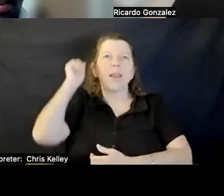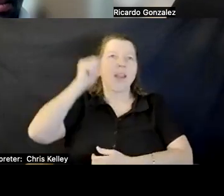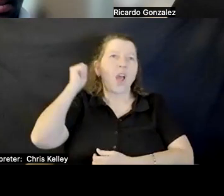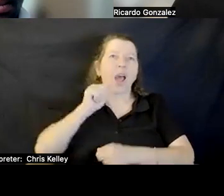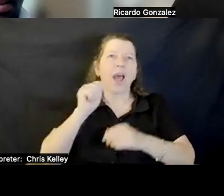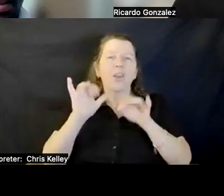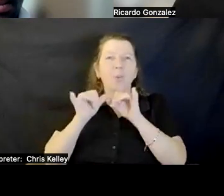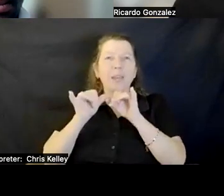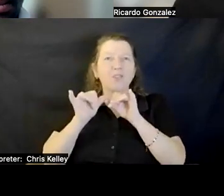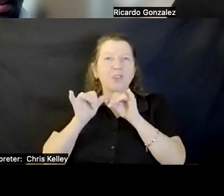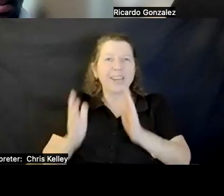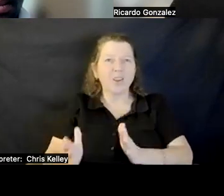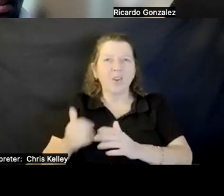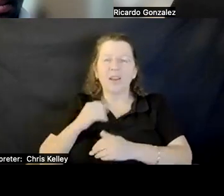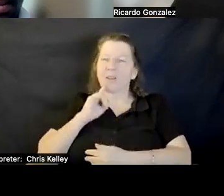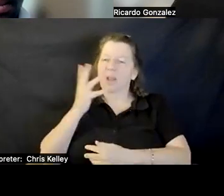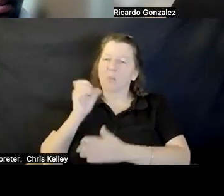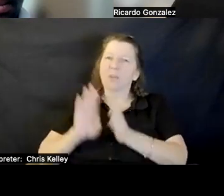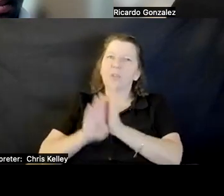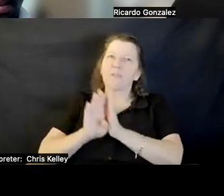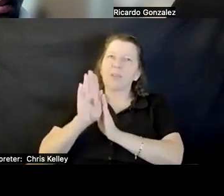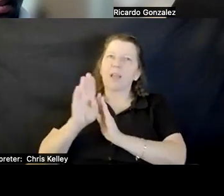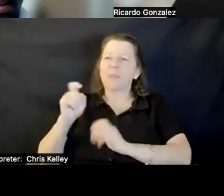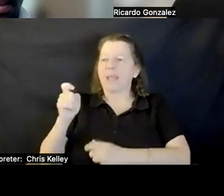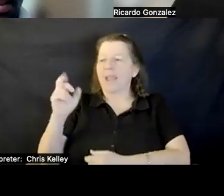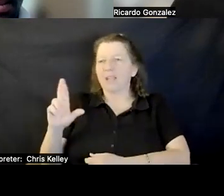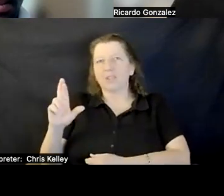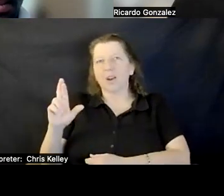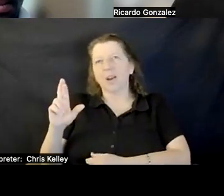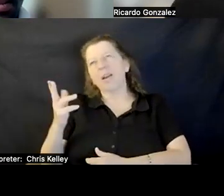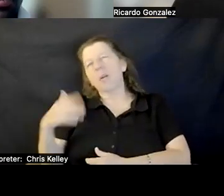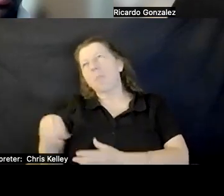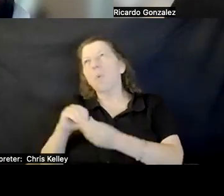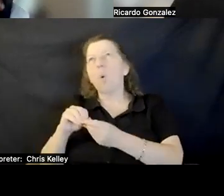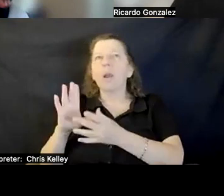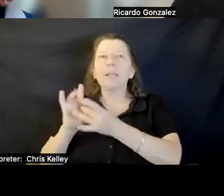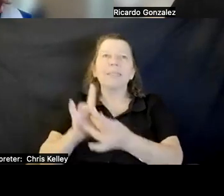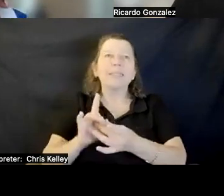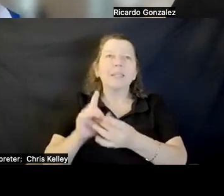INTERESTED IN DEVELOPING XR FOR MORE GAMES AND UNITY AND ALL THAT STUFF.